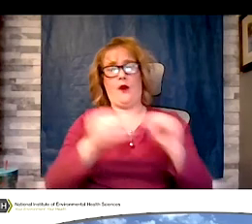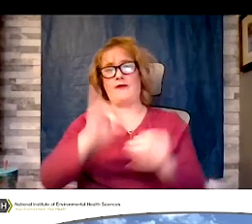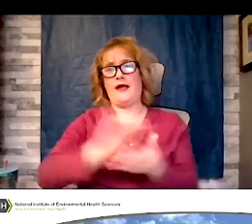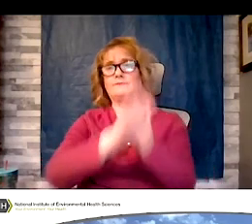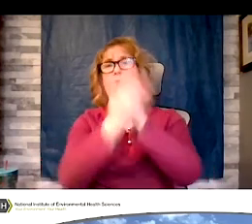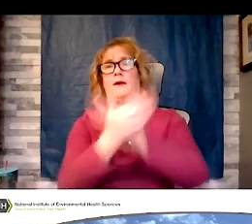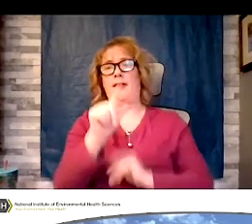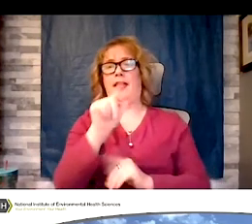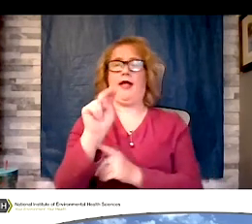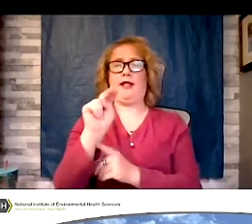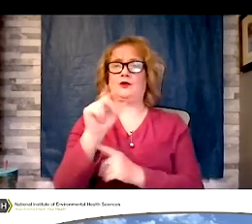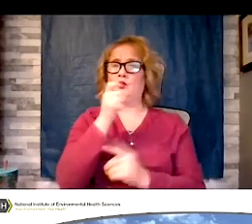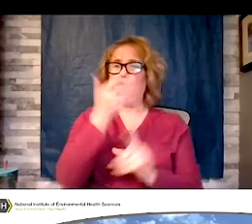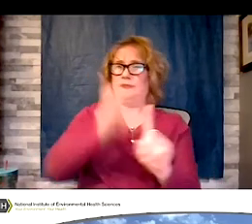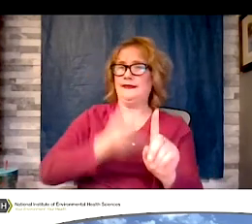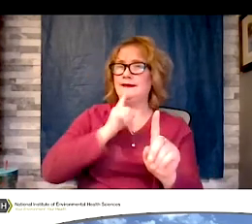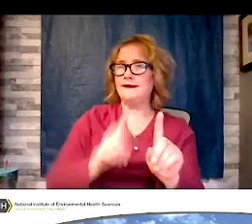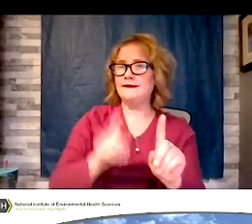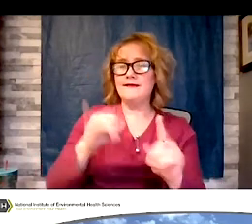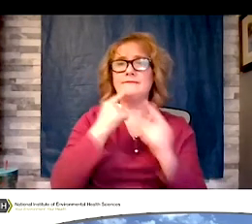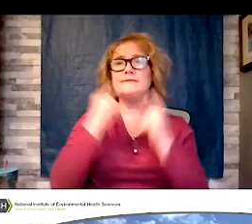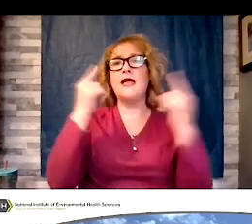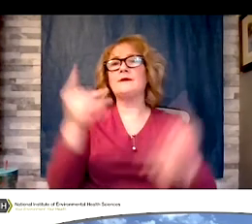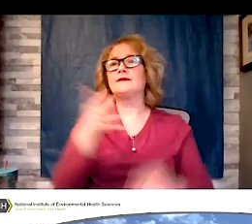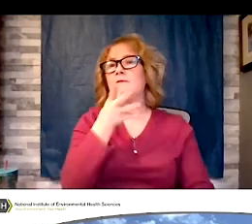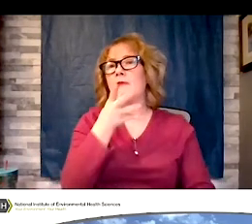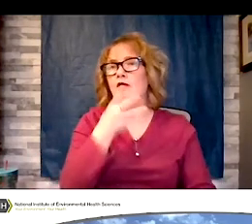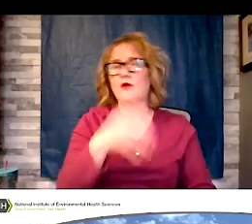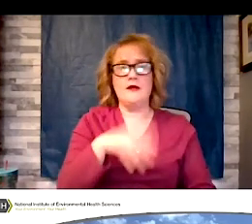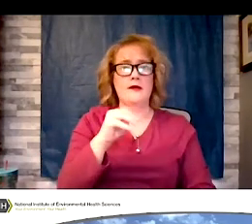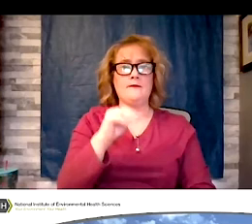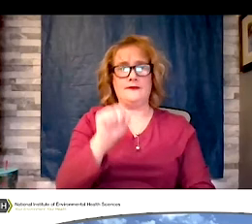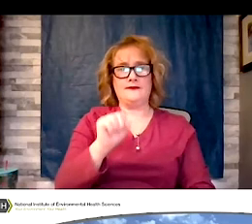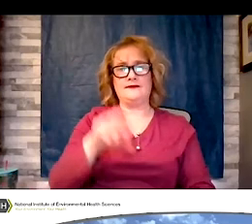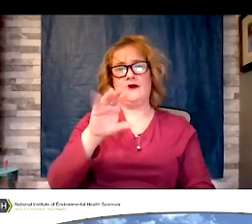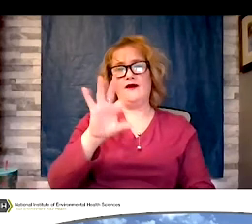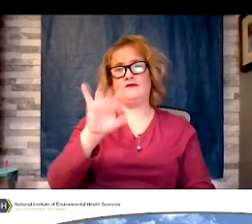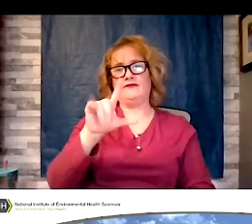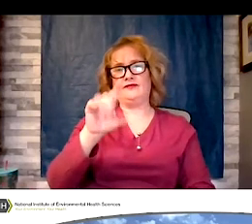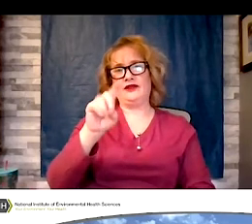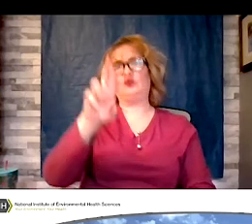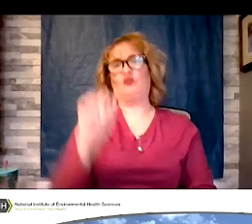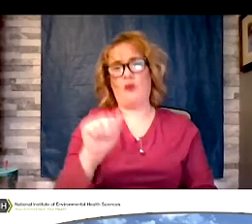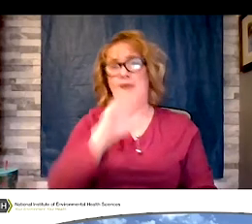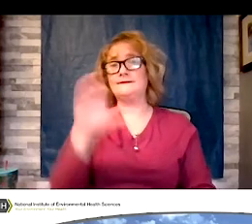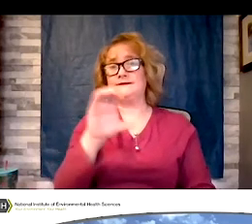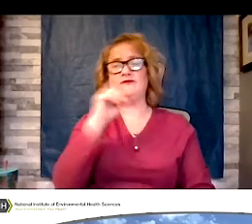his famous mother Ms. FLEDRA C. hatch, the C is for Camille. Ms.